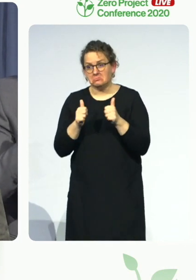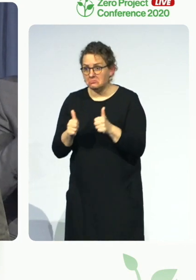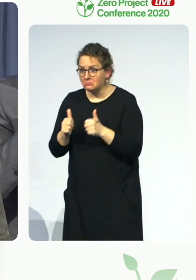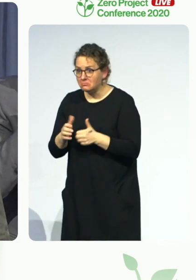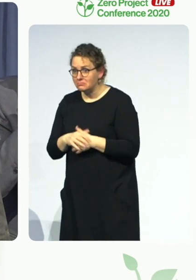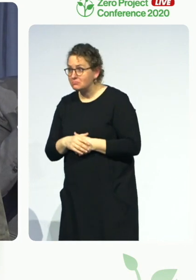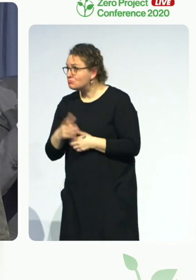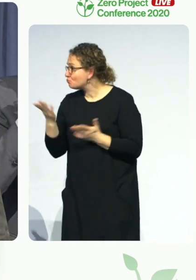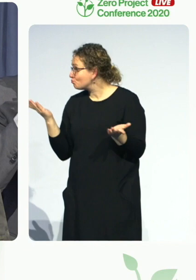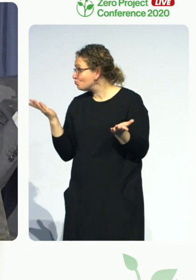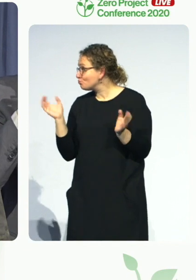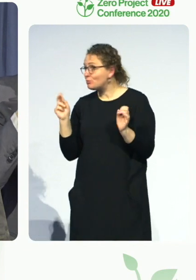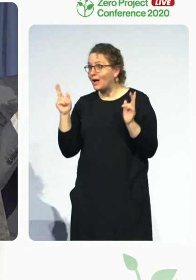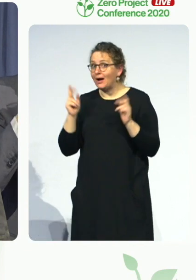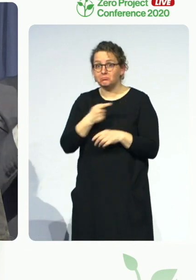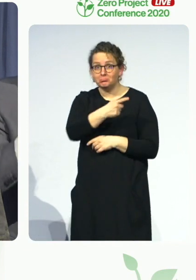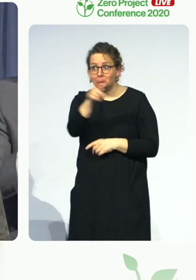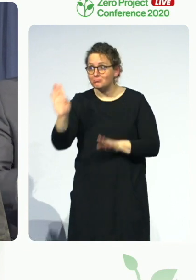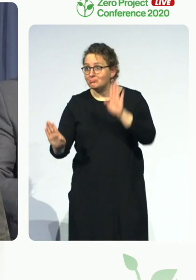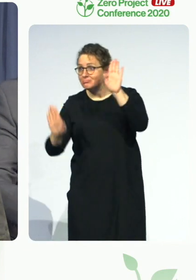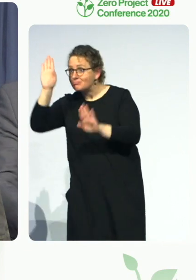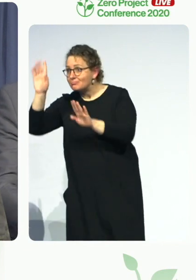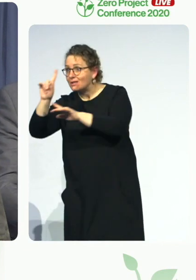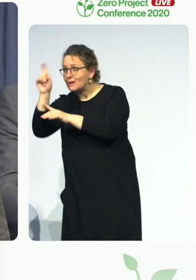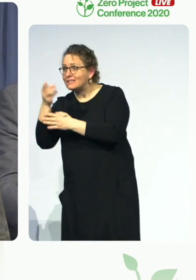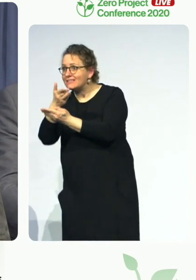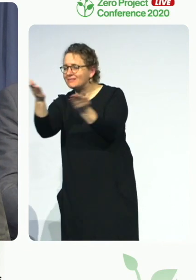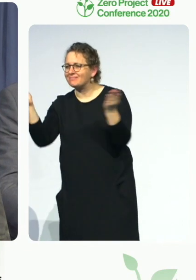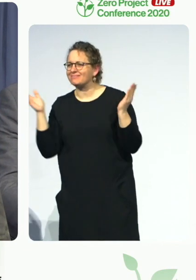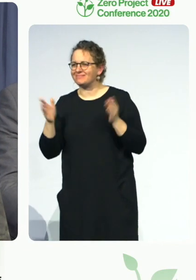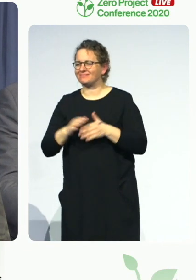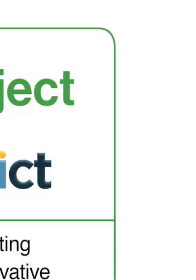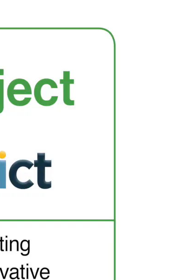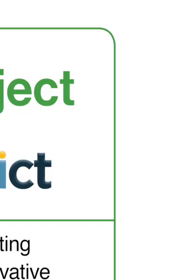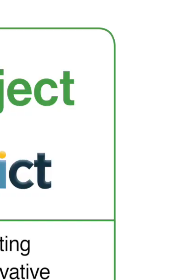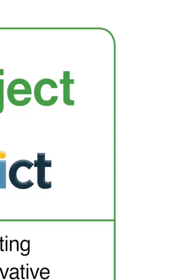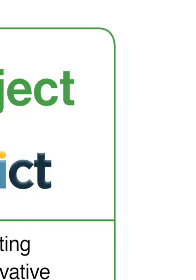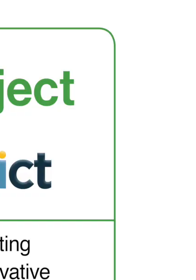topics will be guiding through the interview. Following the webinar a